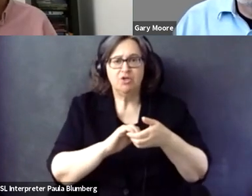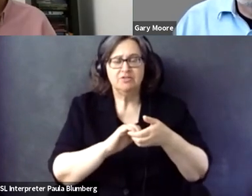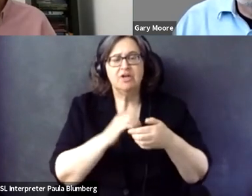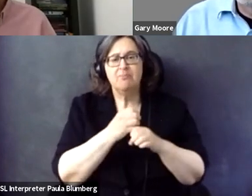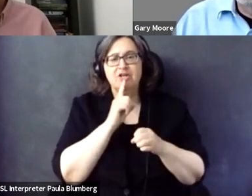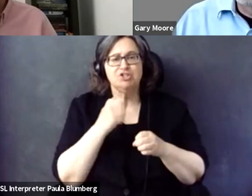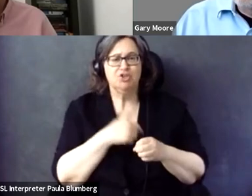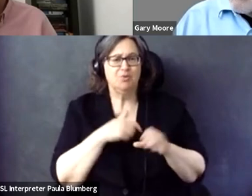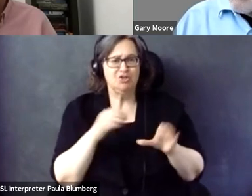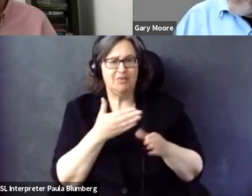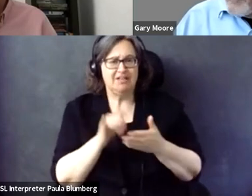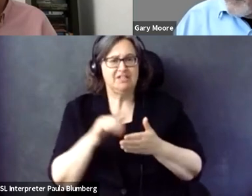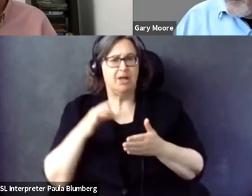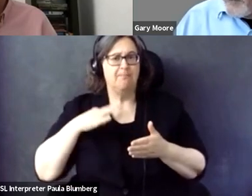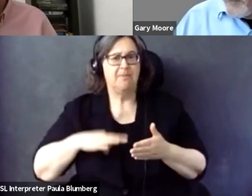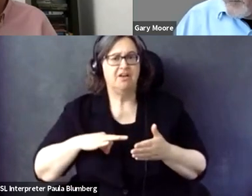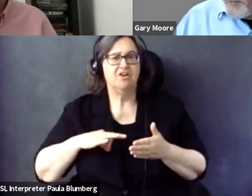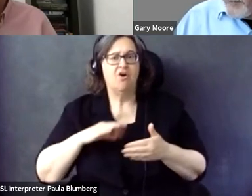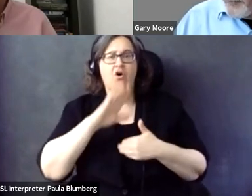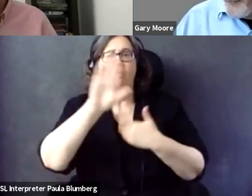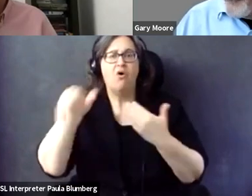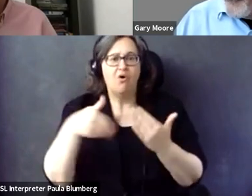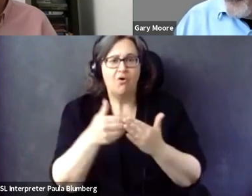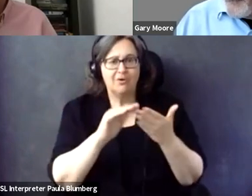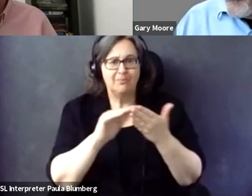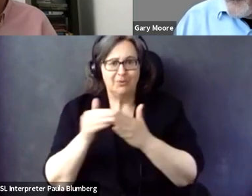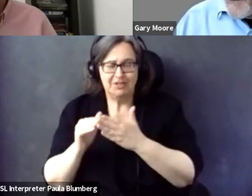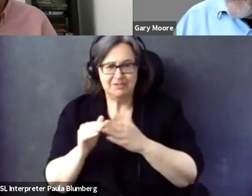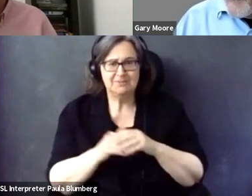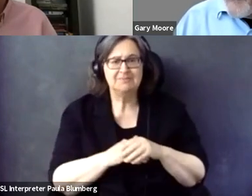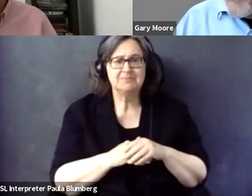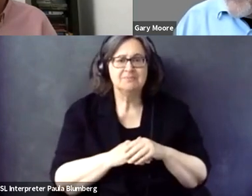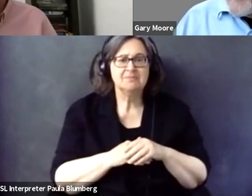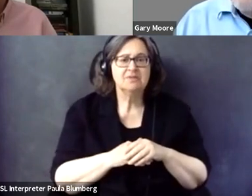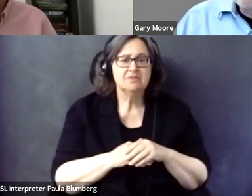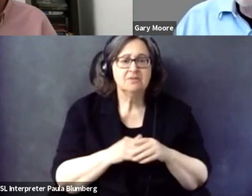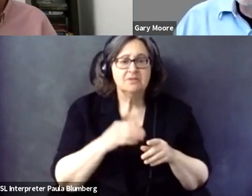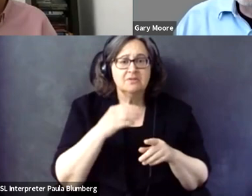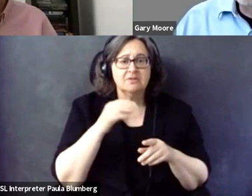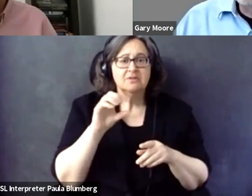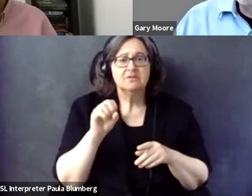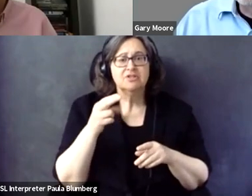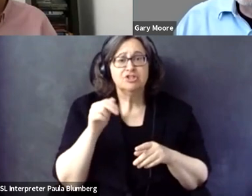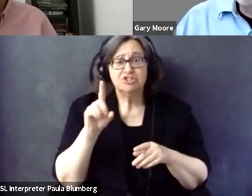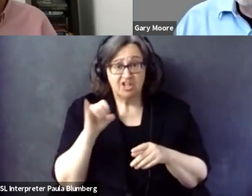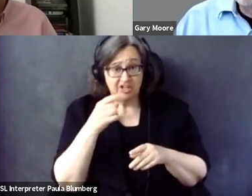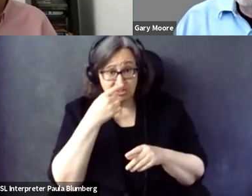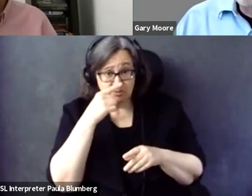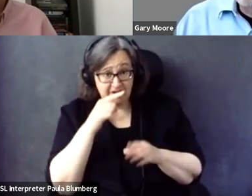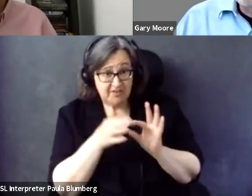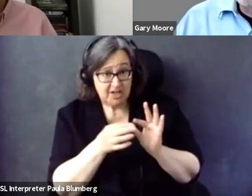should contain. So, it's definitely a possibility to collaborate with us and make sure that we do things that benefit all